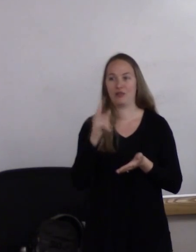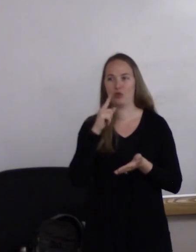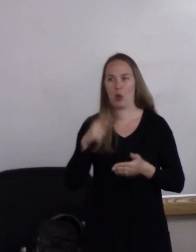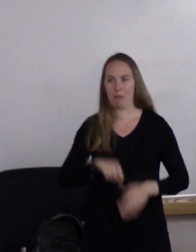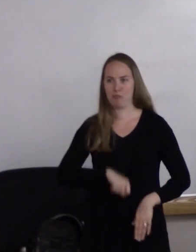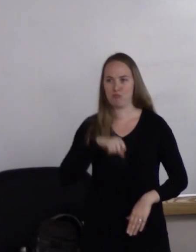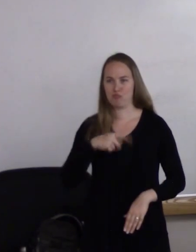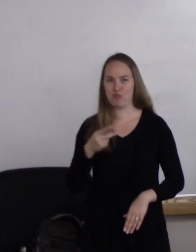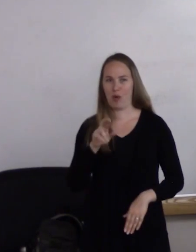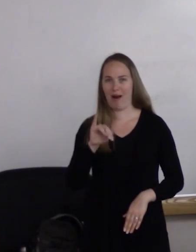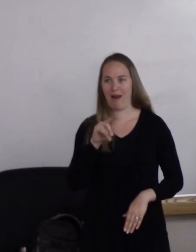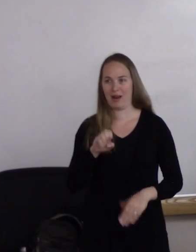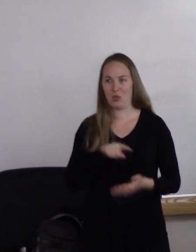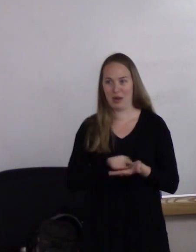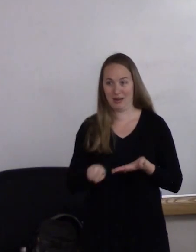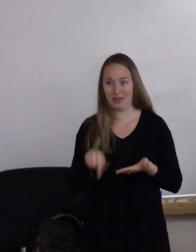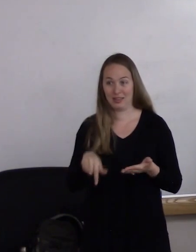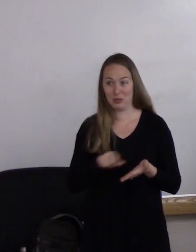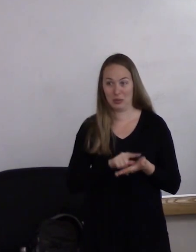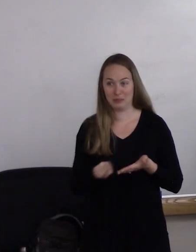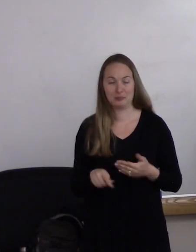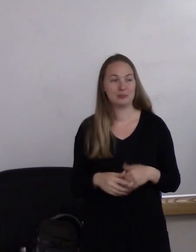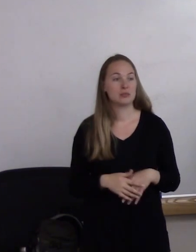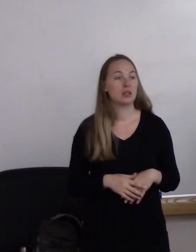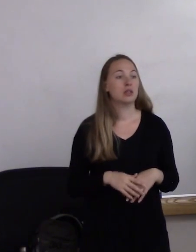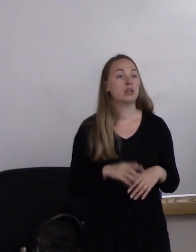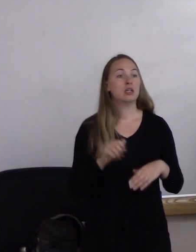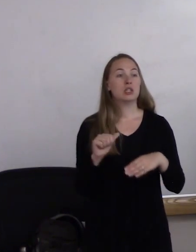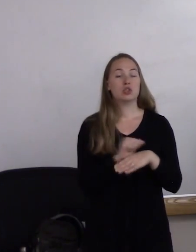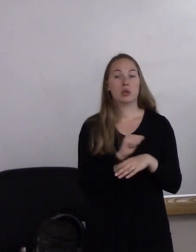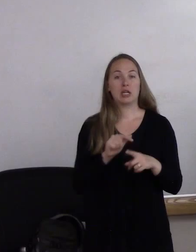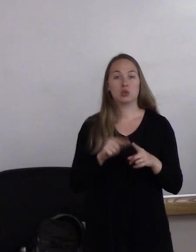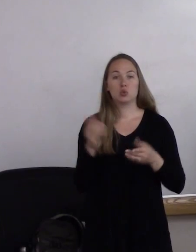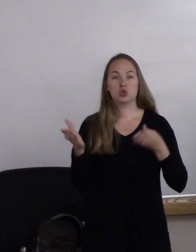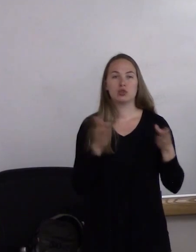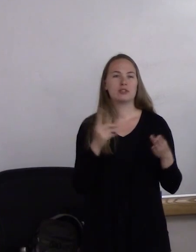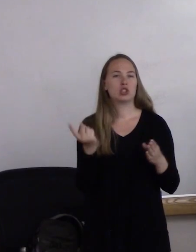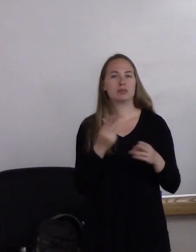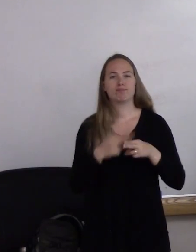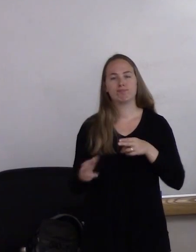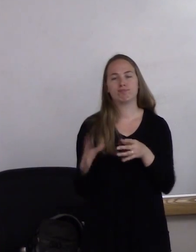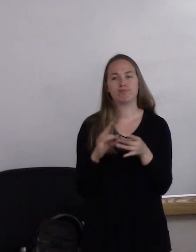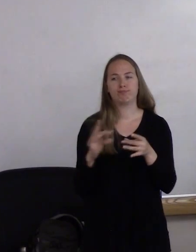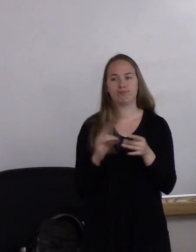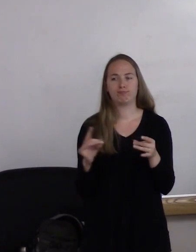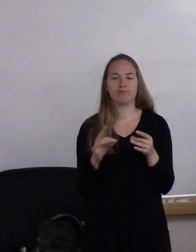Pride week. Training to Serve-- just a little bit about our background.